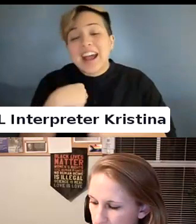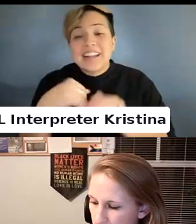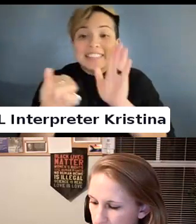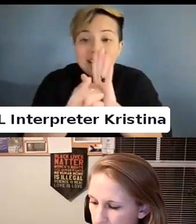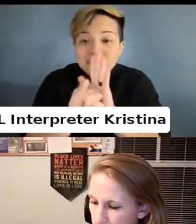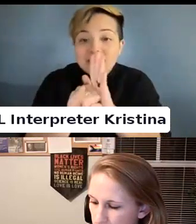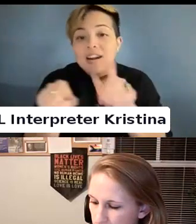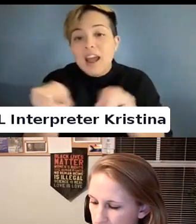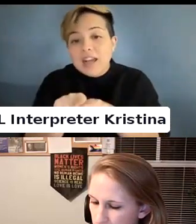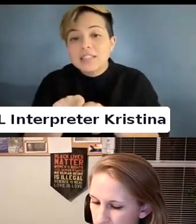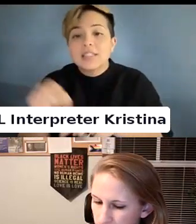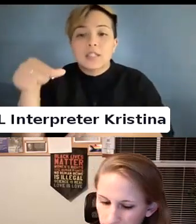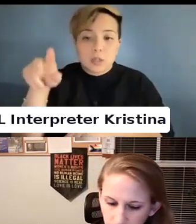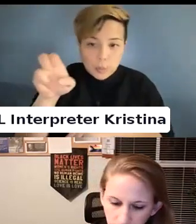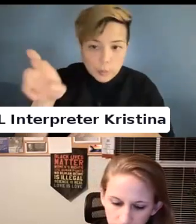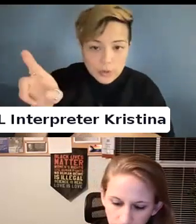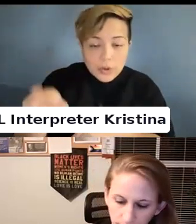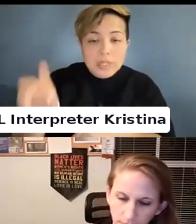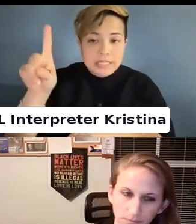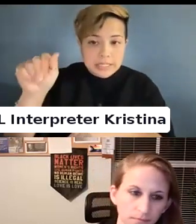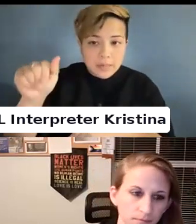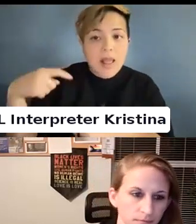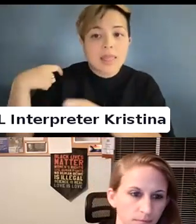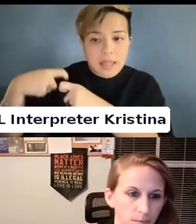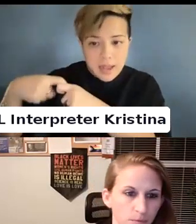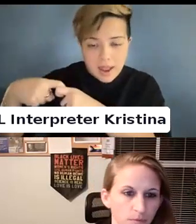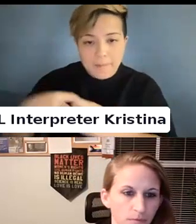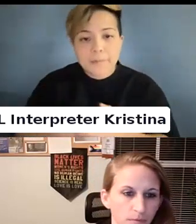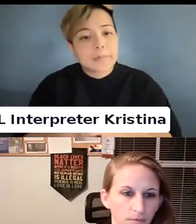I identify as a query disabled Latina.